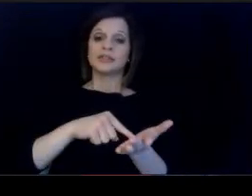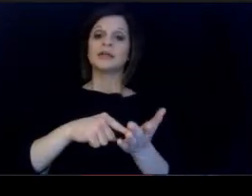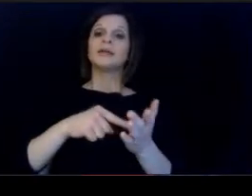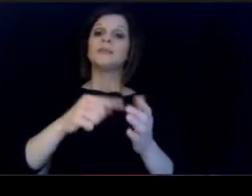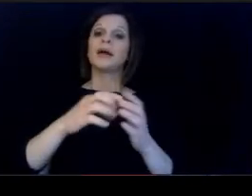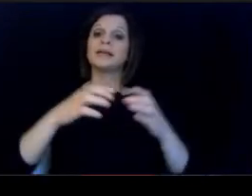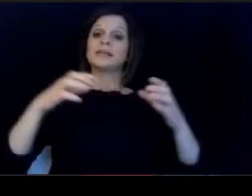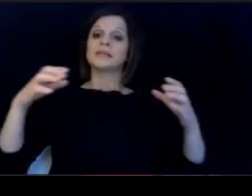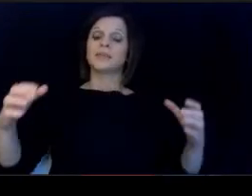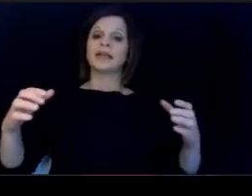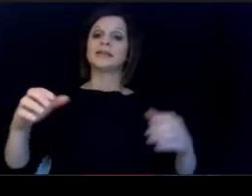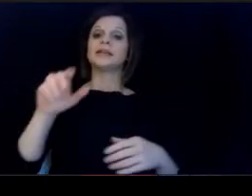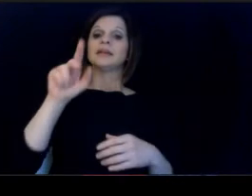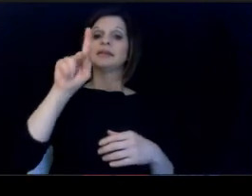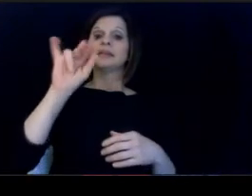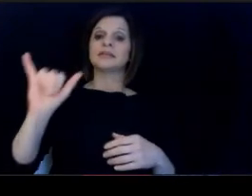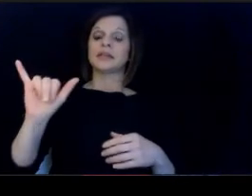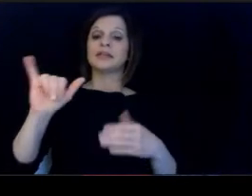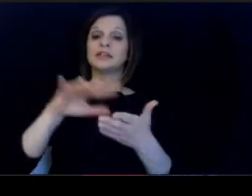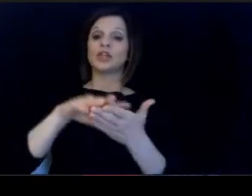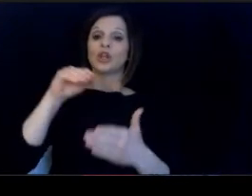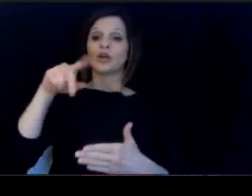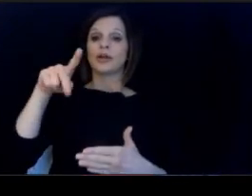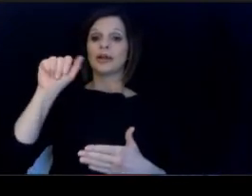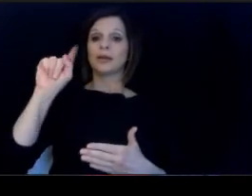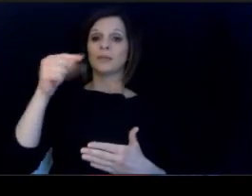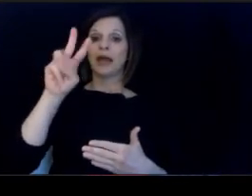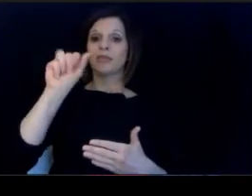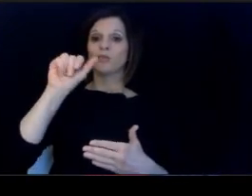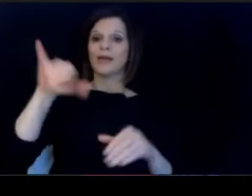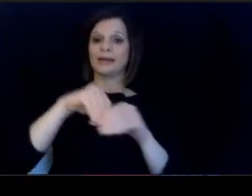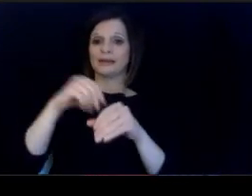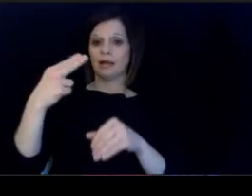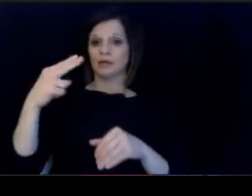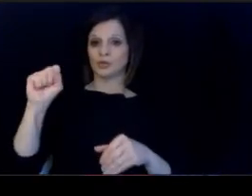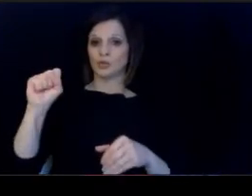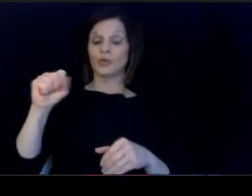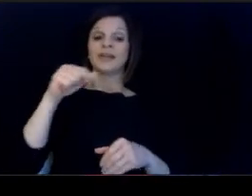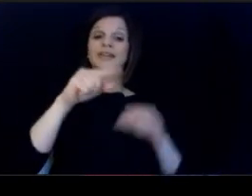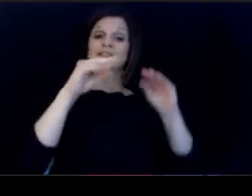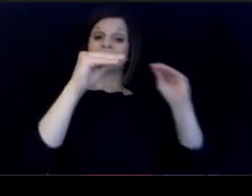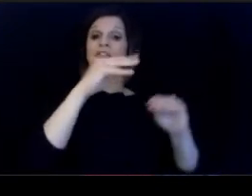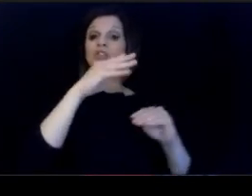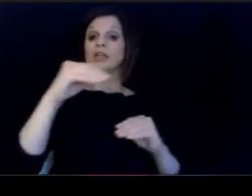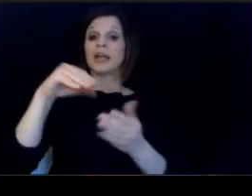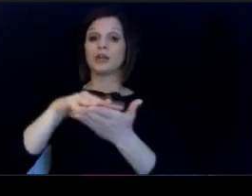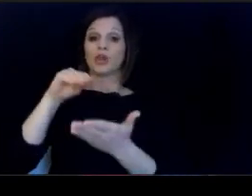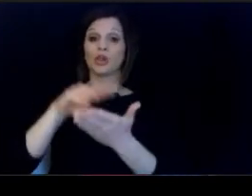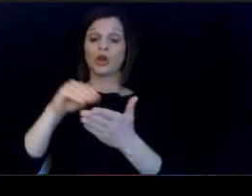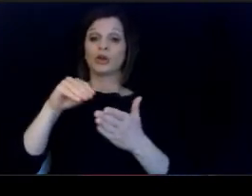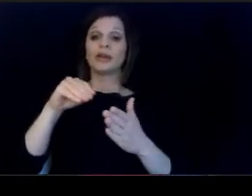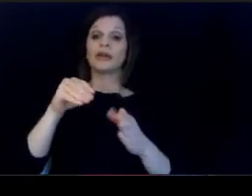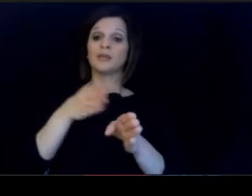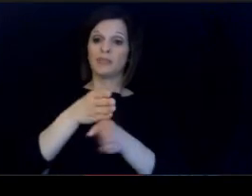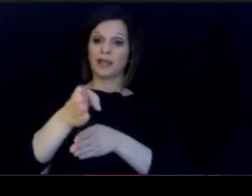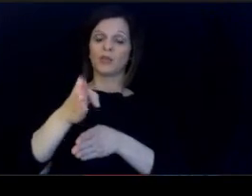s teaching and learning pathway in our high schools. This teaching and learning pathway is designed to introduce high school.